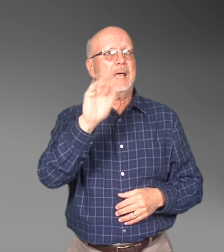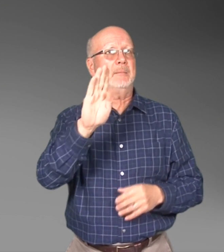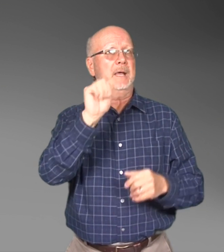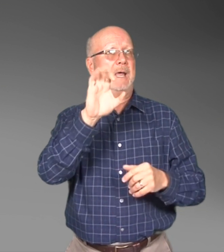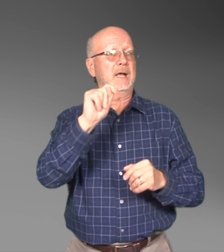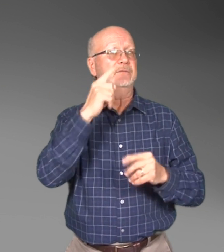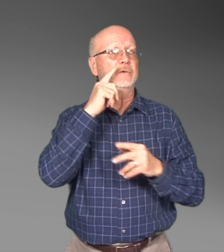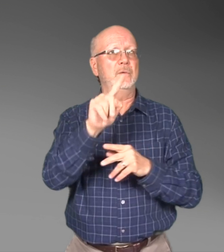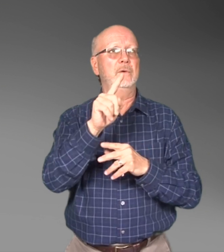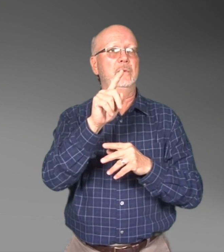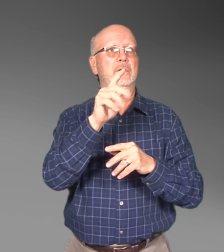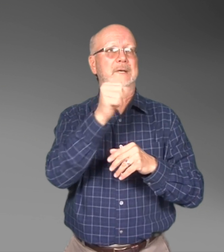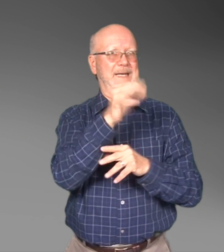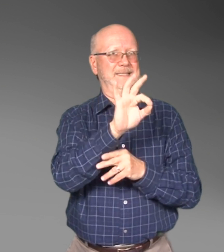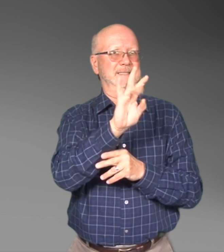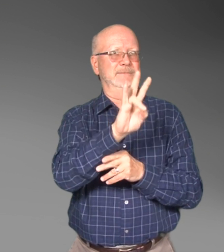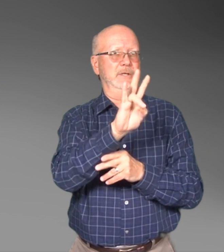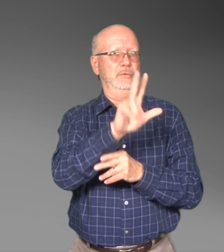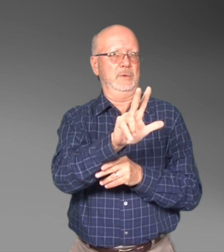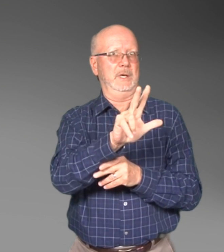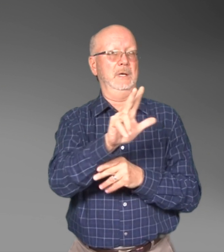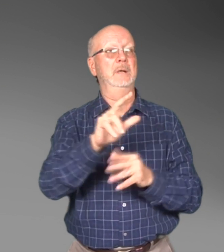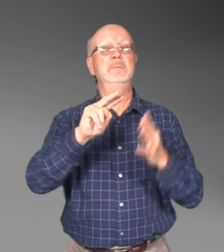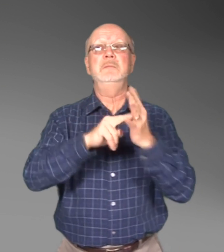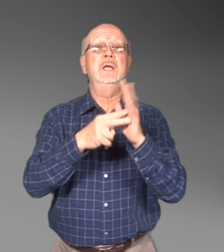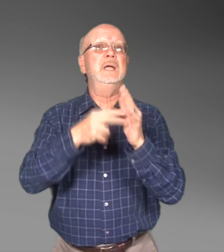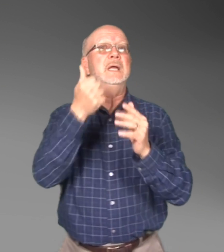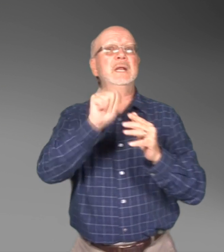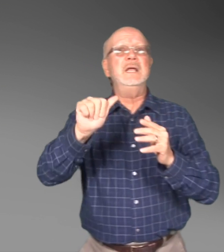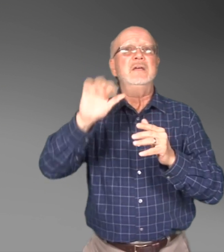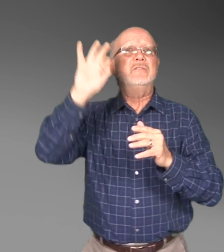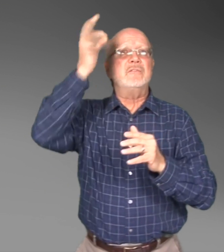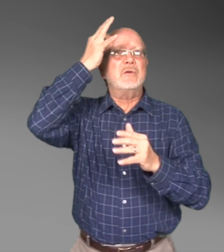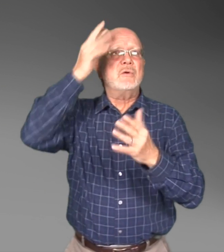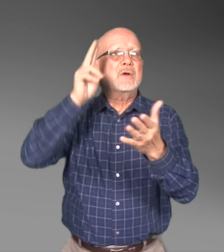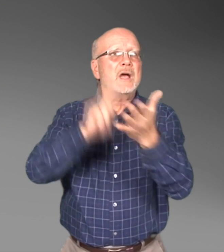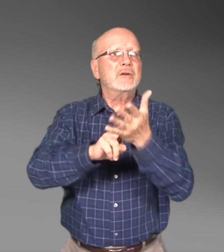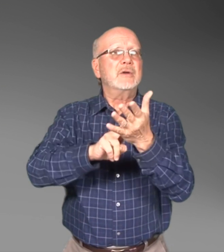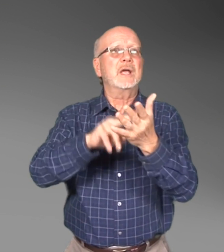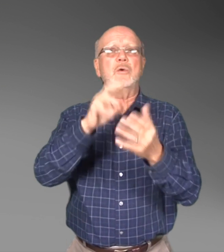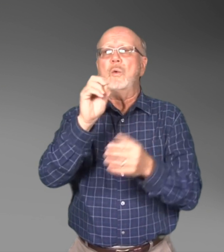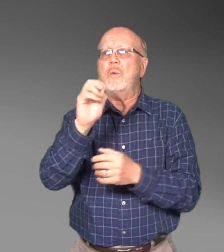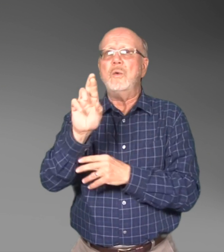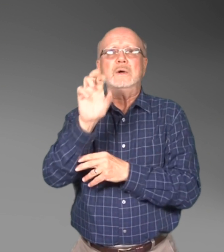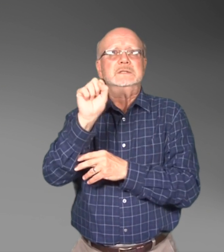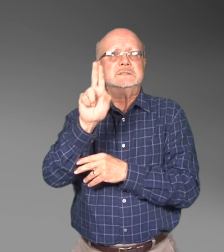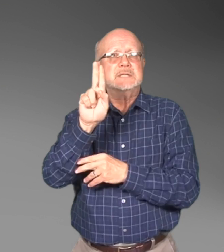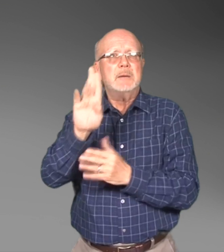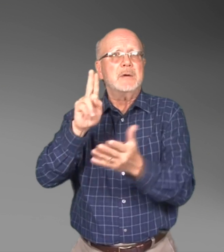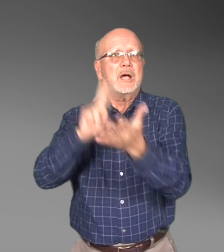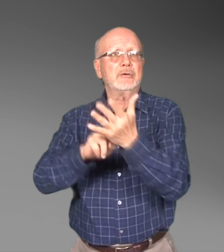government contracts above $10,000. They must provide Affirmative Action for employment